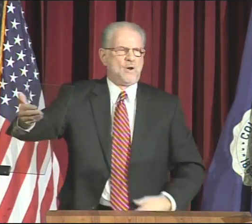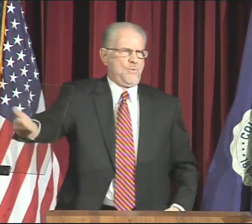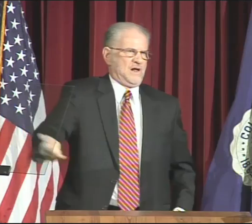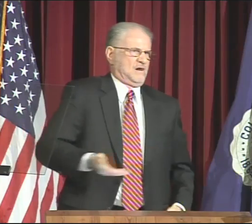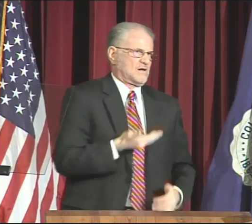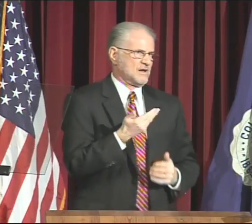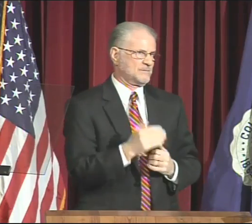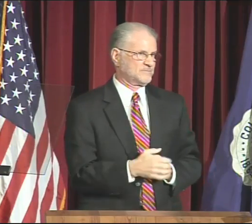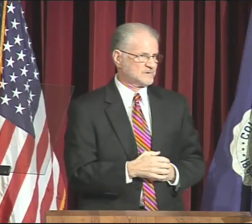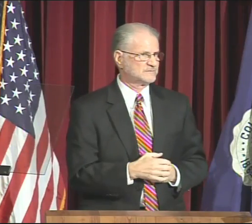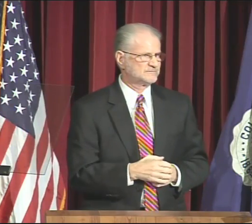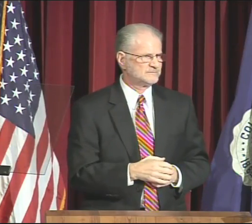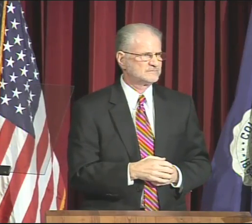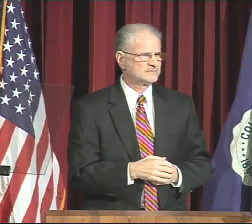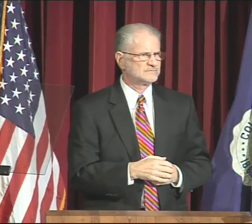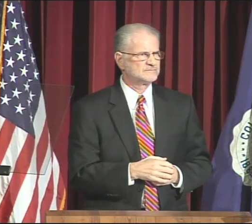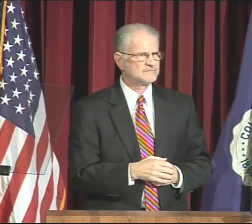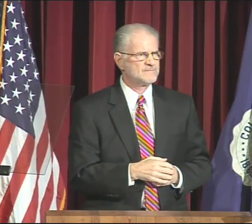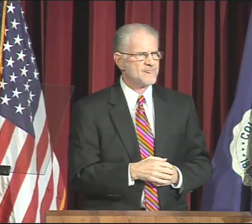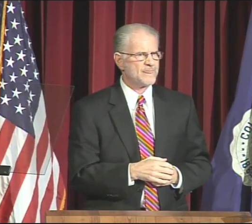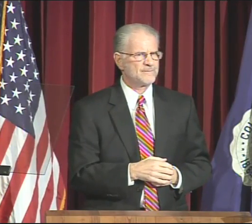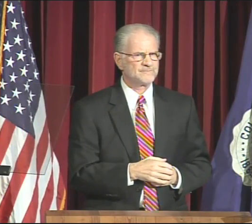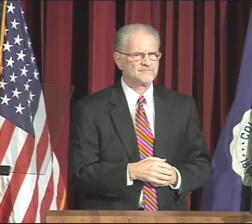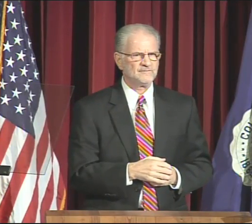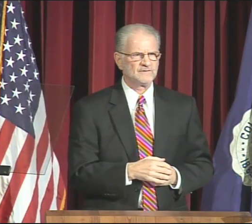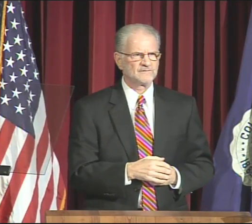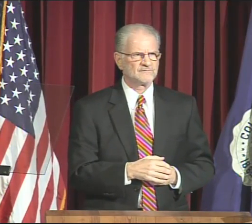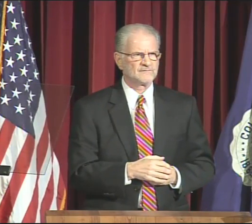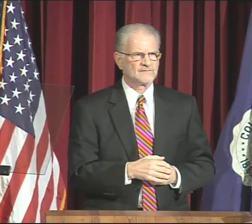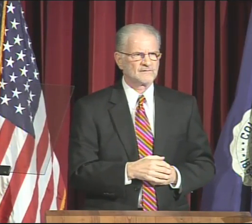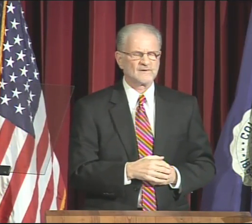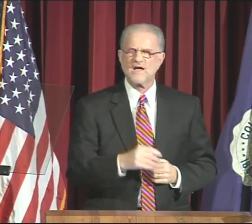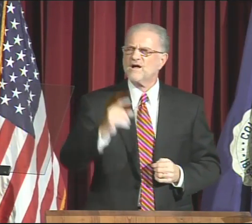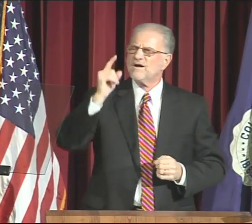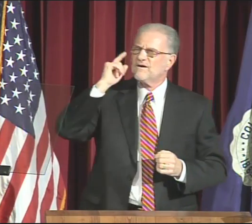but encouraged and welcomed.